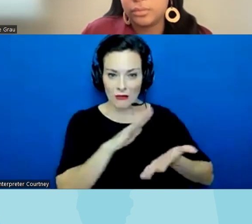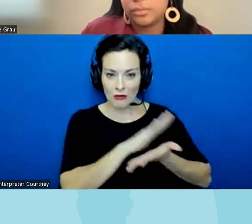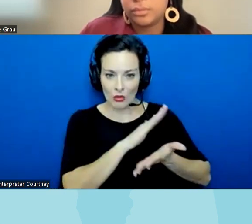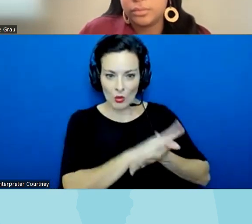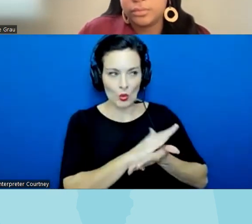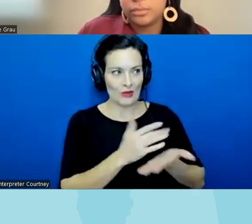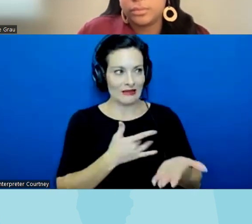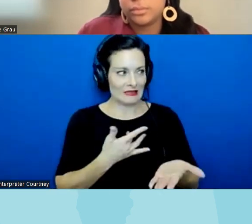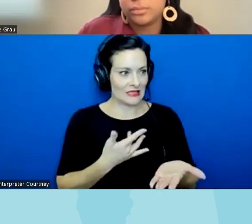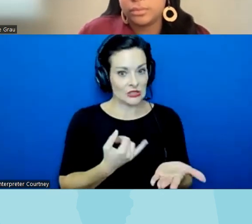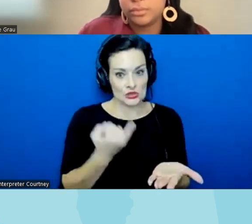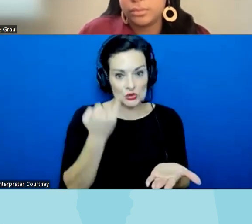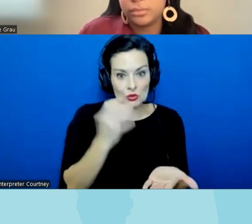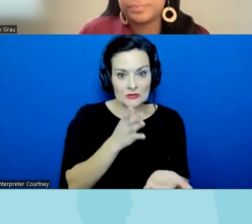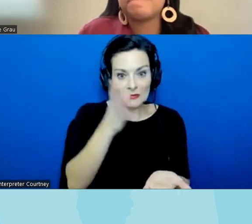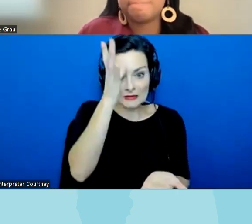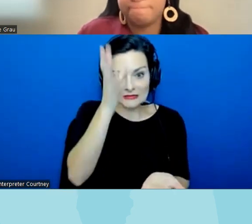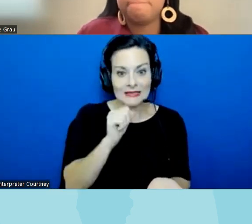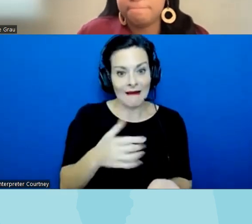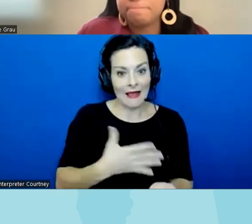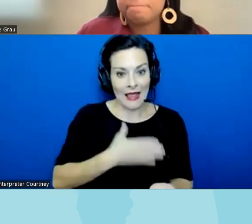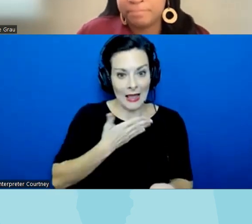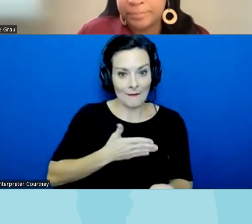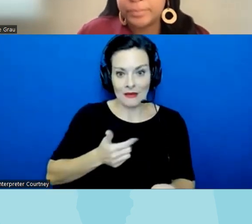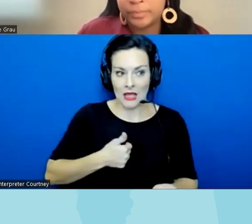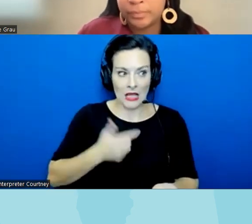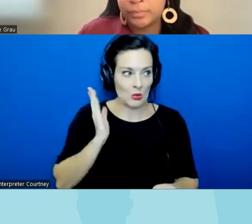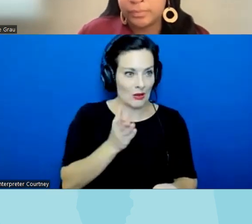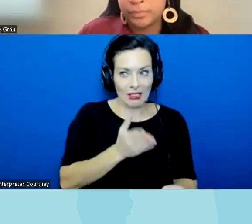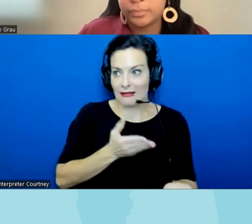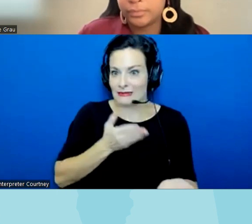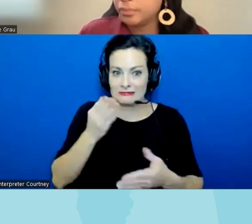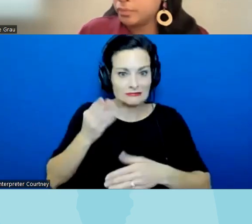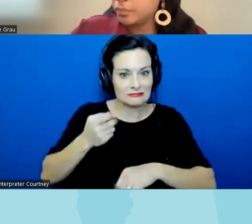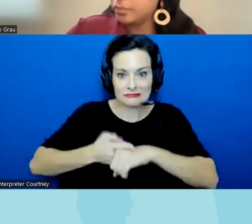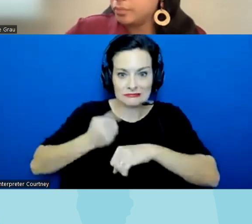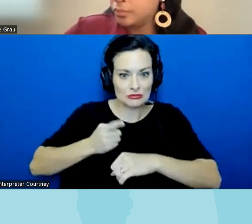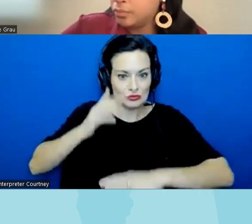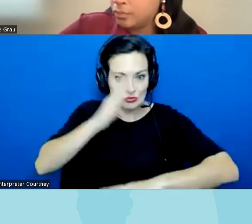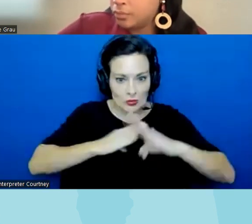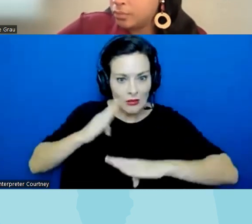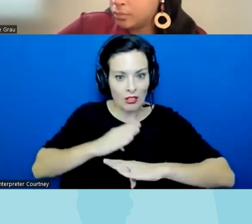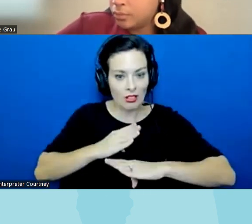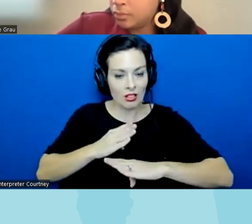in by an unhappy parent I think that it really chills the expression and and free discussion